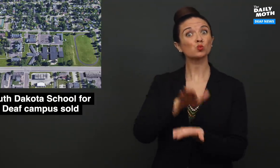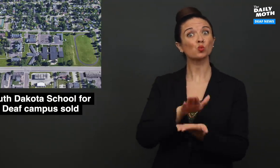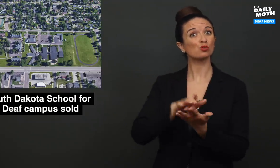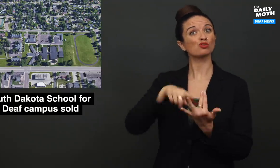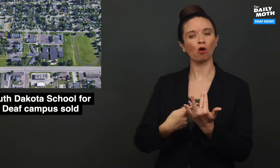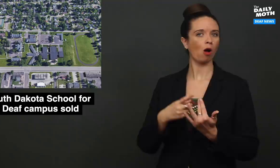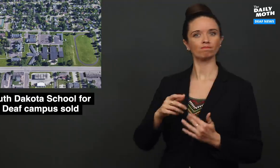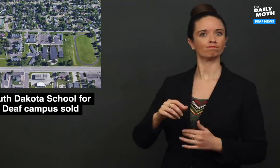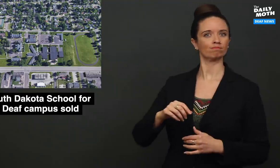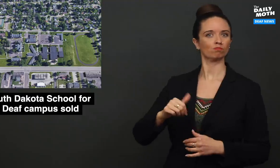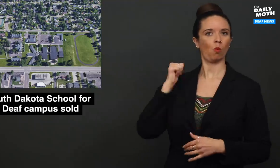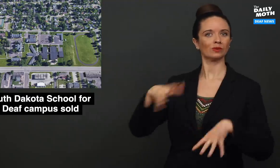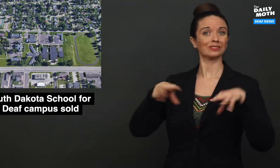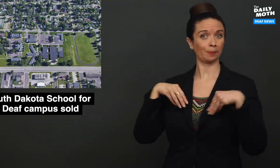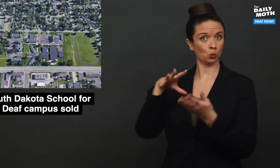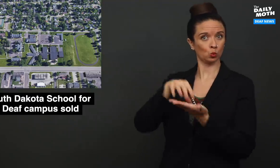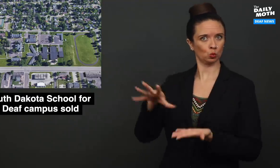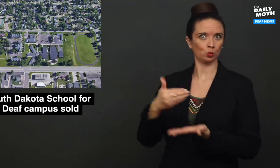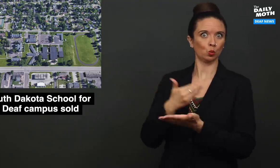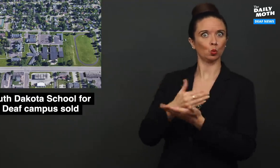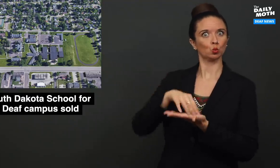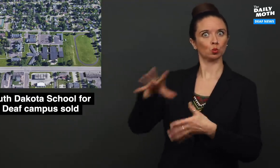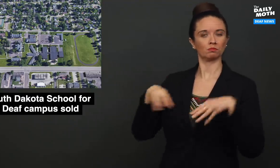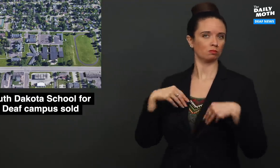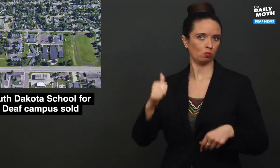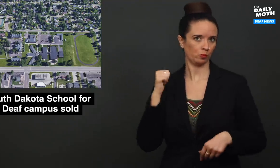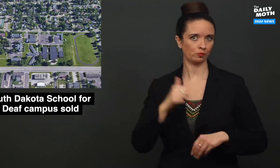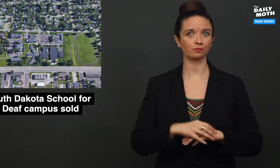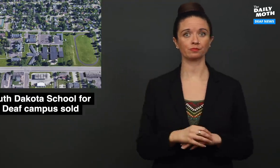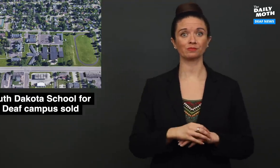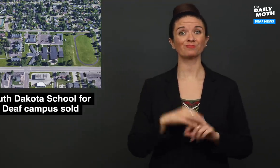so the school began to not accept students.